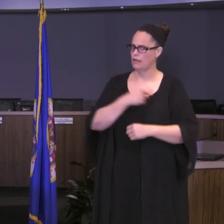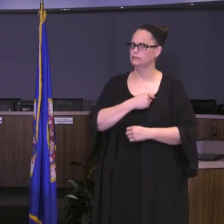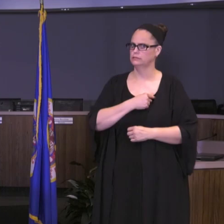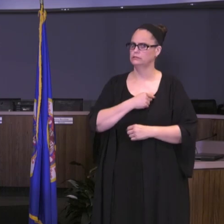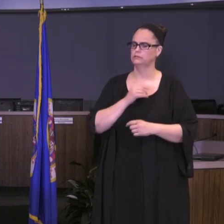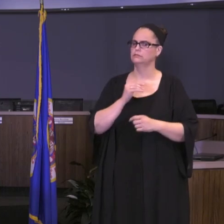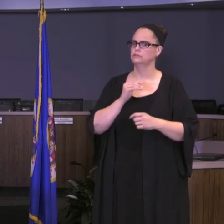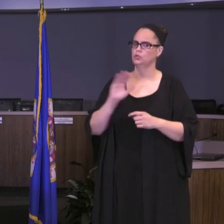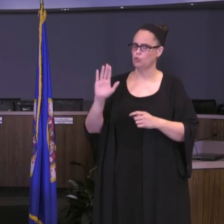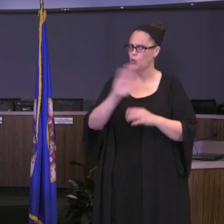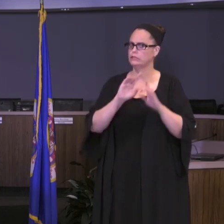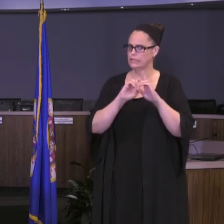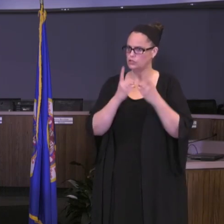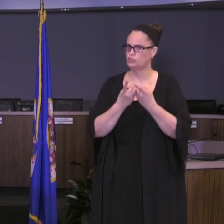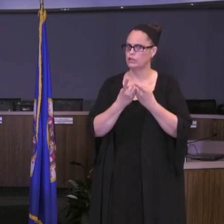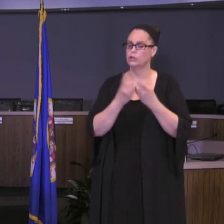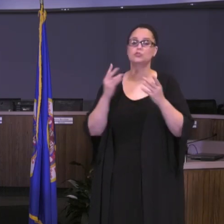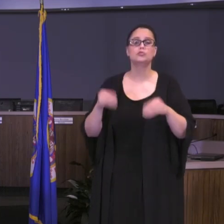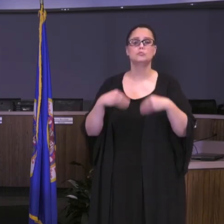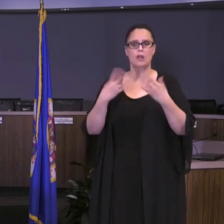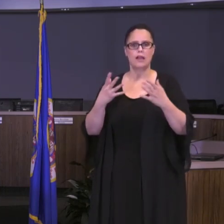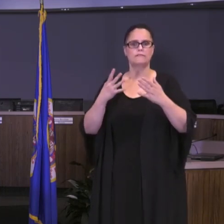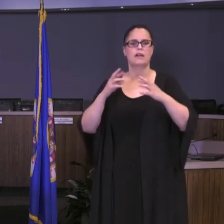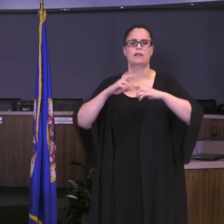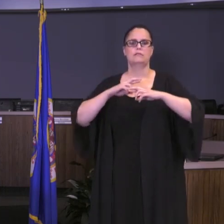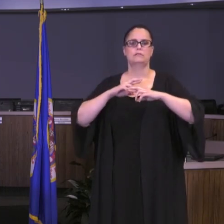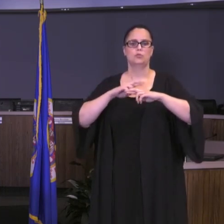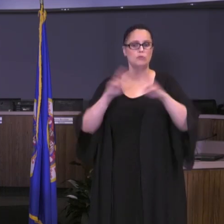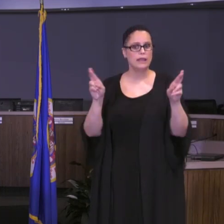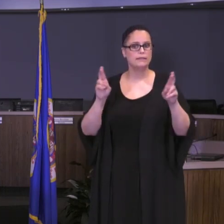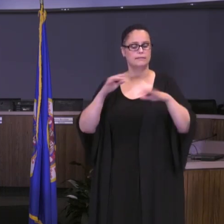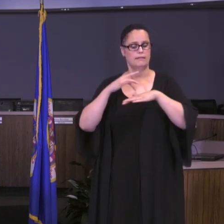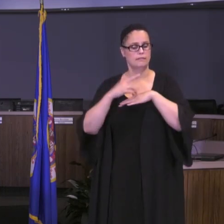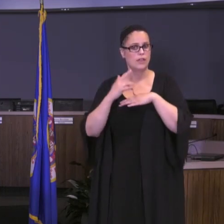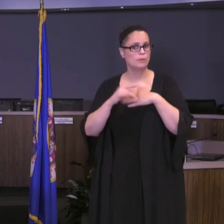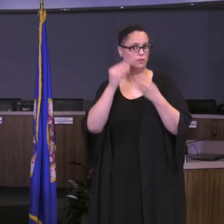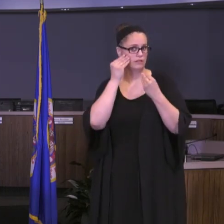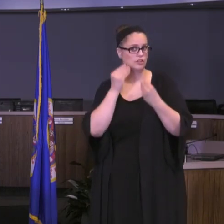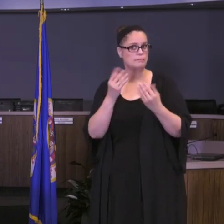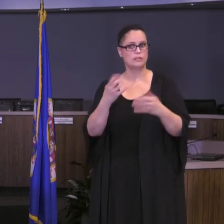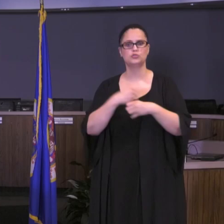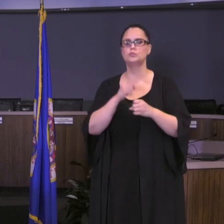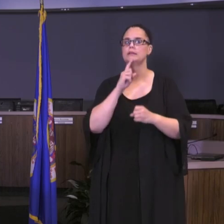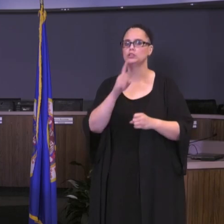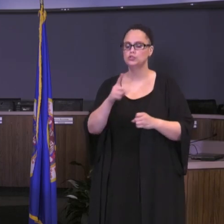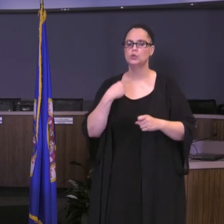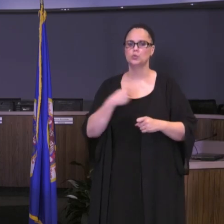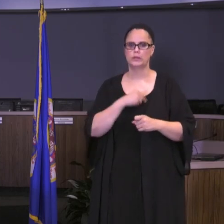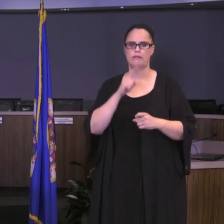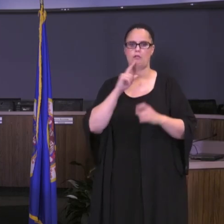provide you readily available information and to make sure that we're communicating to the best of our abilities.